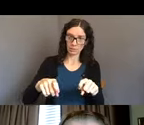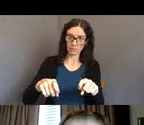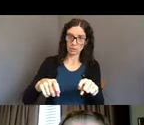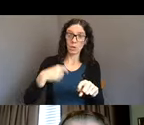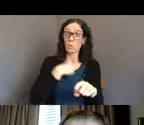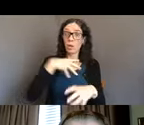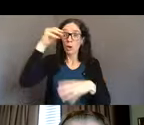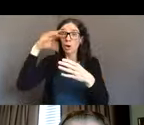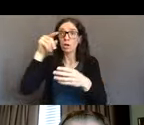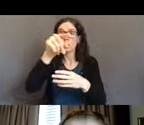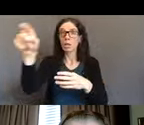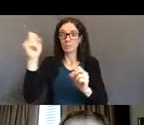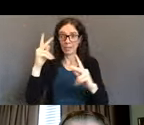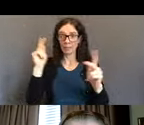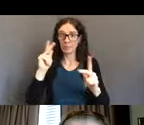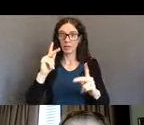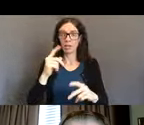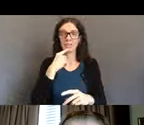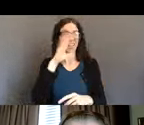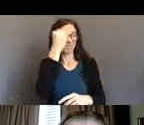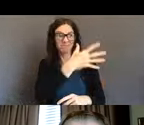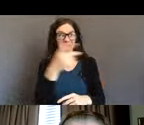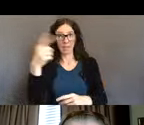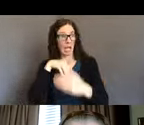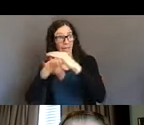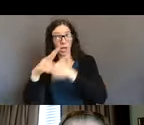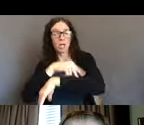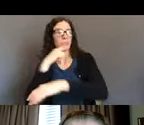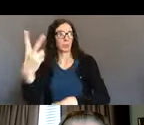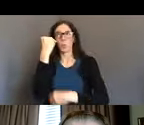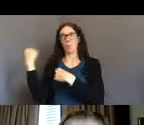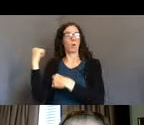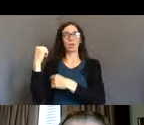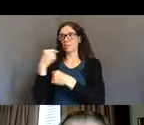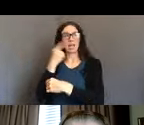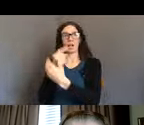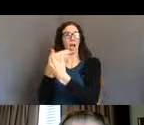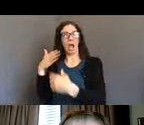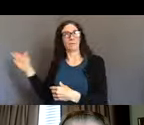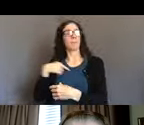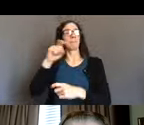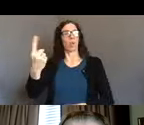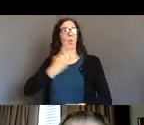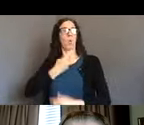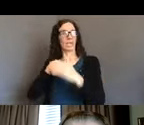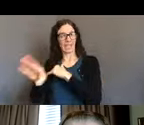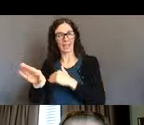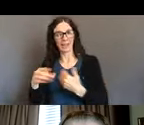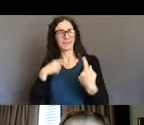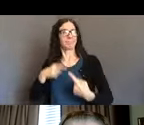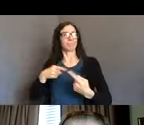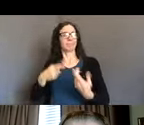by the vast majority of hospitals, who understandably were trying to mitigate the rapid spread of COVID-19,